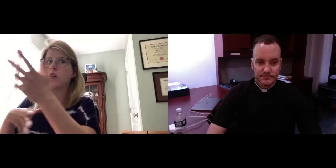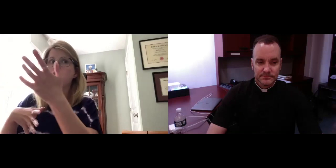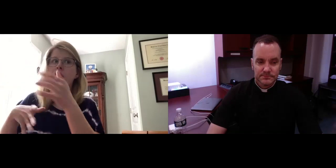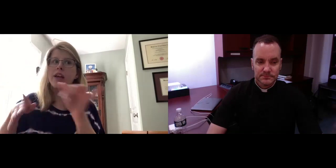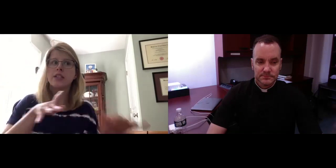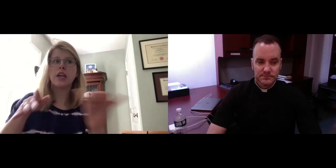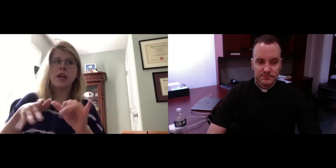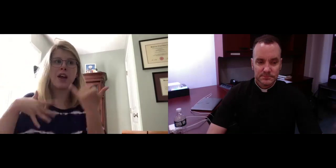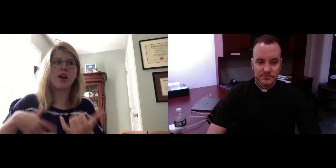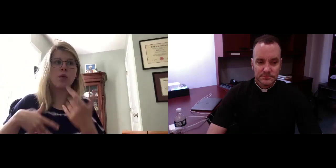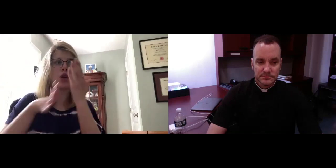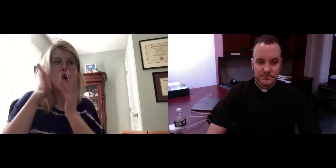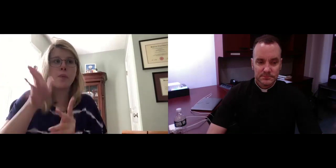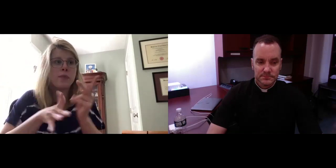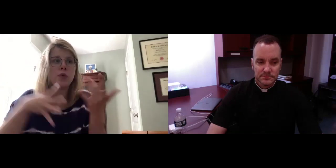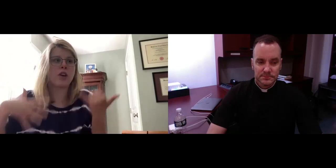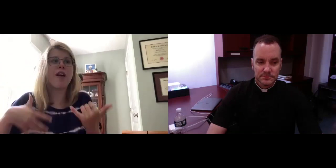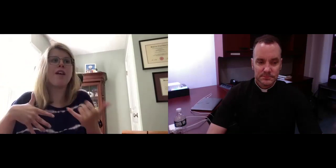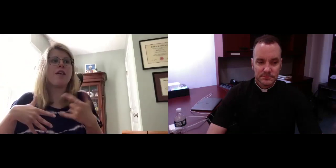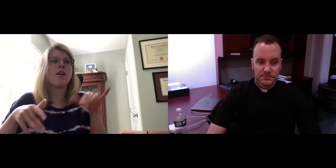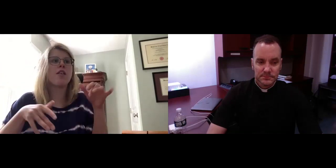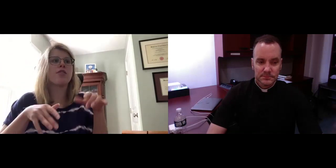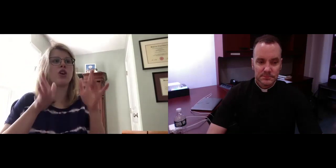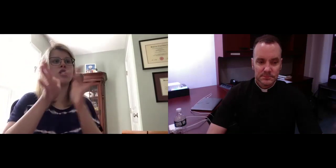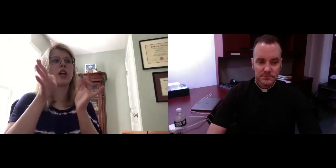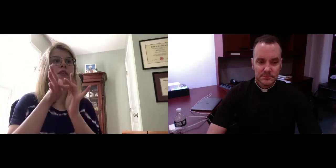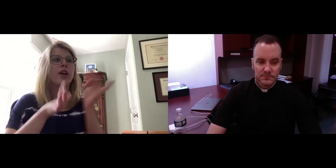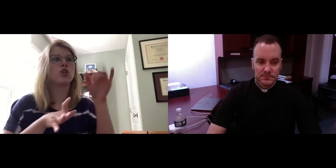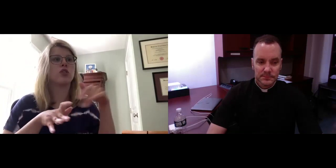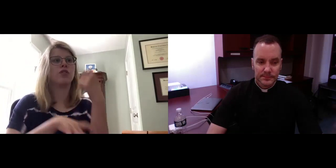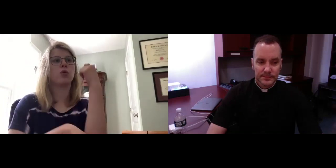deceivers and the deceived. And I feel like that's applicable for our time today.